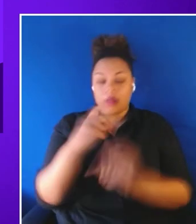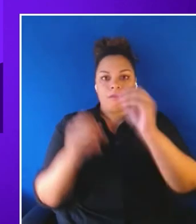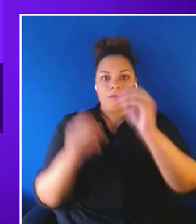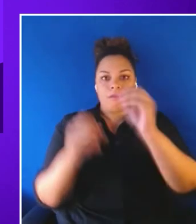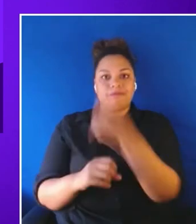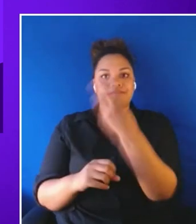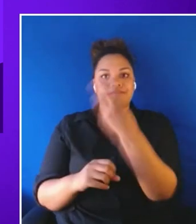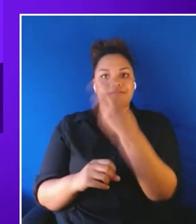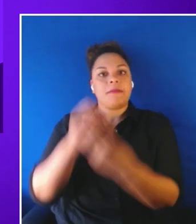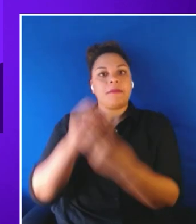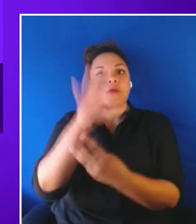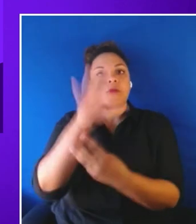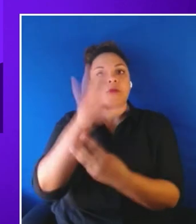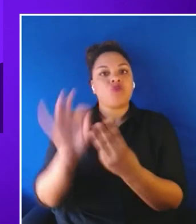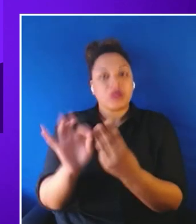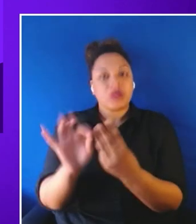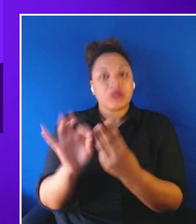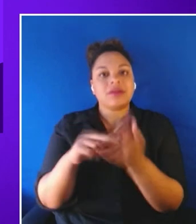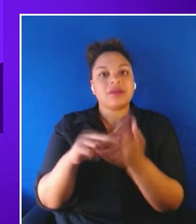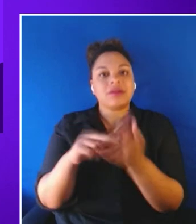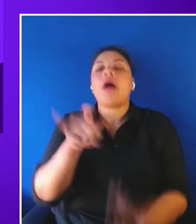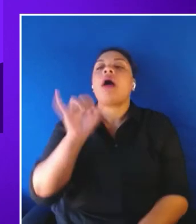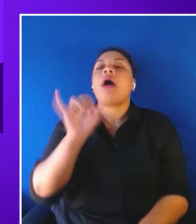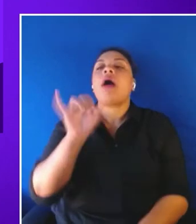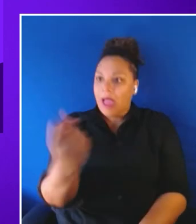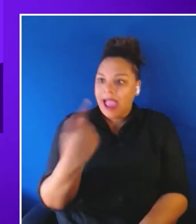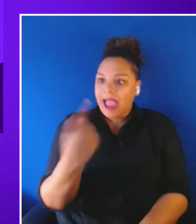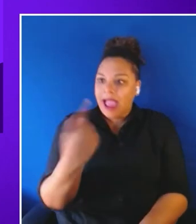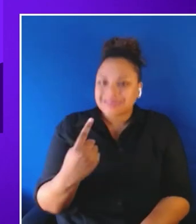to make it more understandable what is the expectation from the learning.